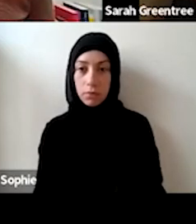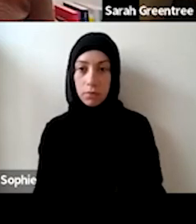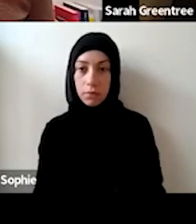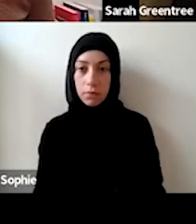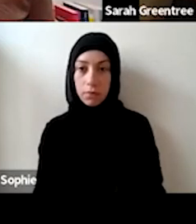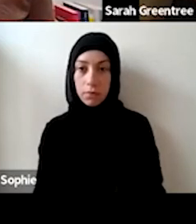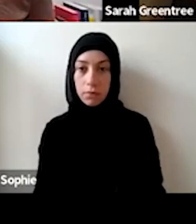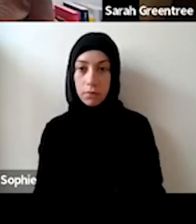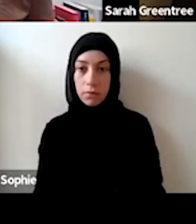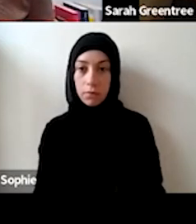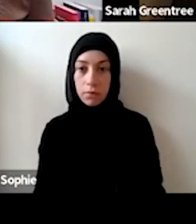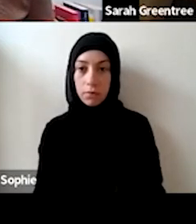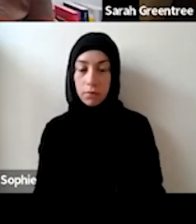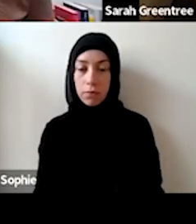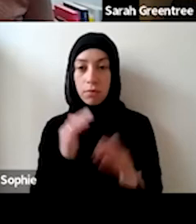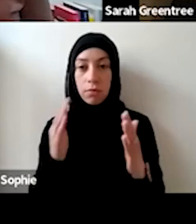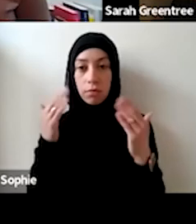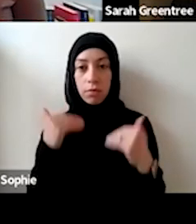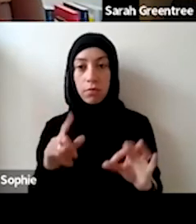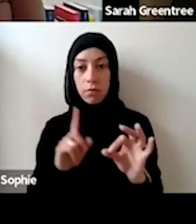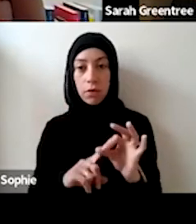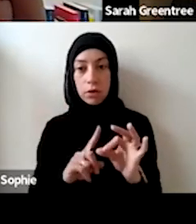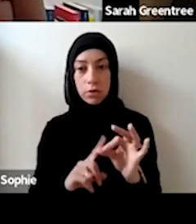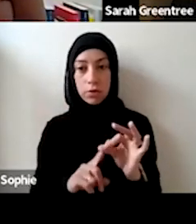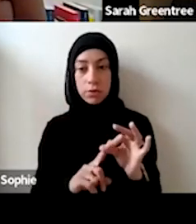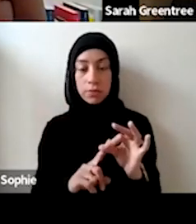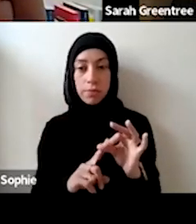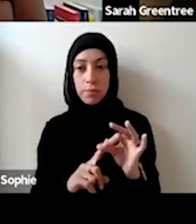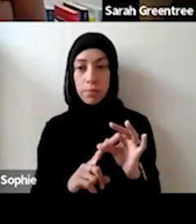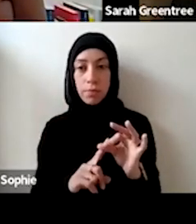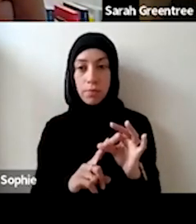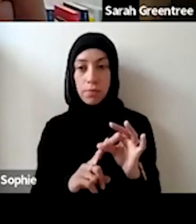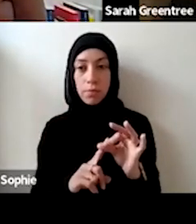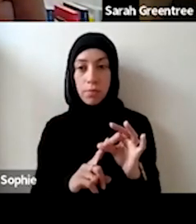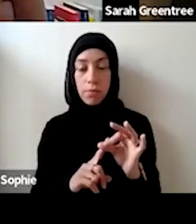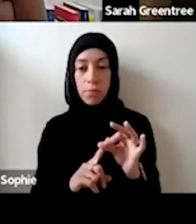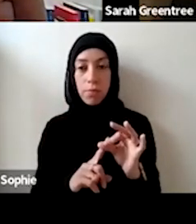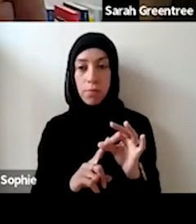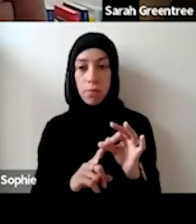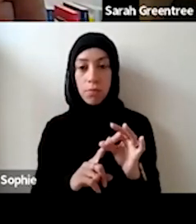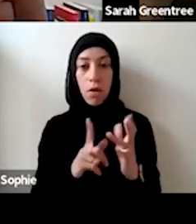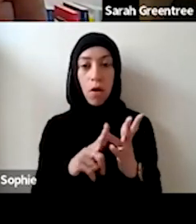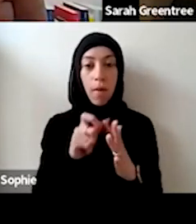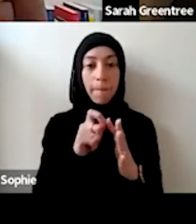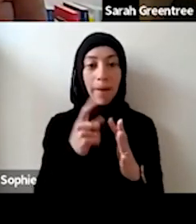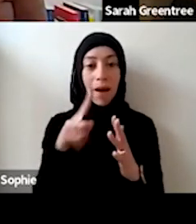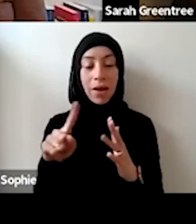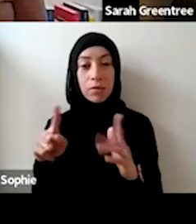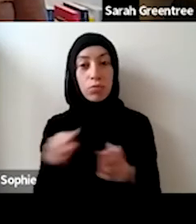the next question is from Cressida, and it's around. The next question is from Cressida, and does it fit in That's opera fit within musical or multi-outs, as it combines music and theater.